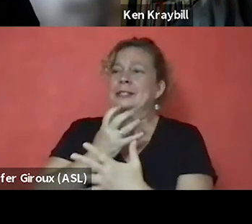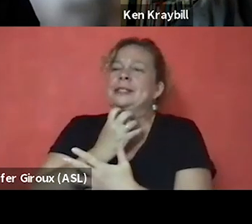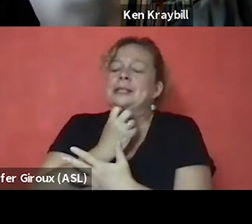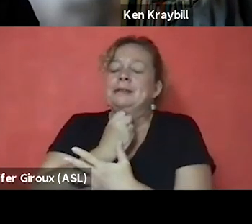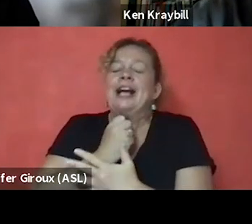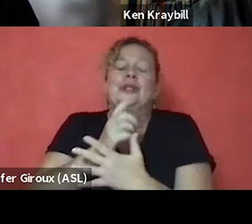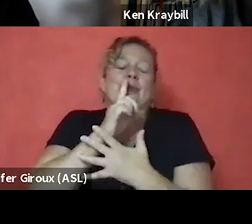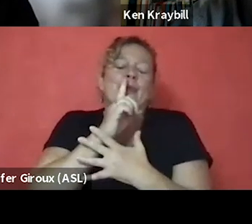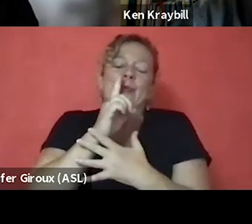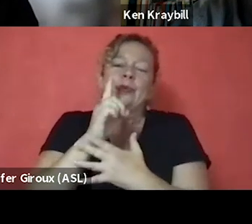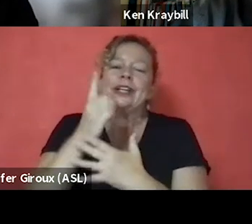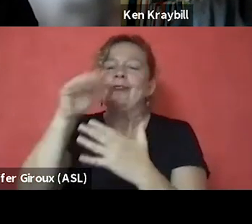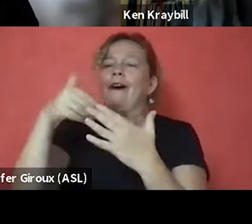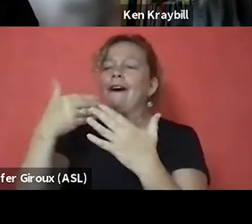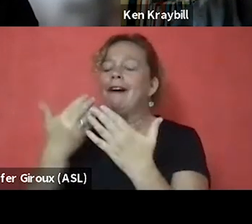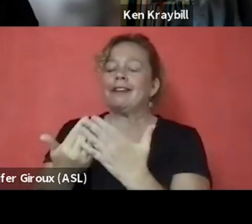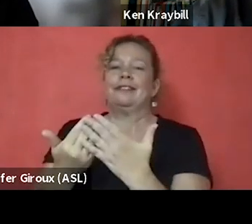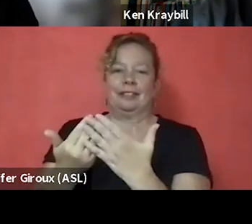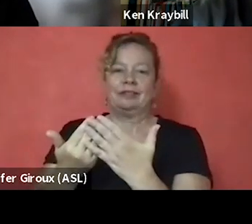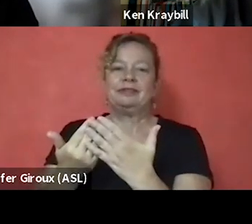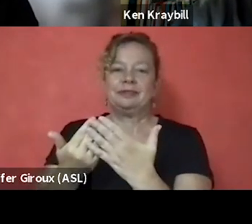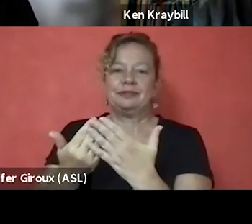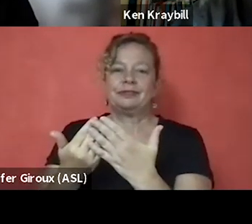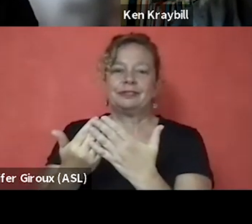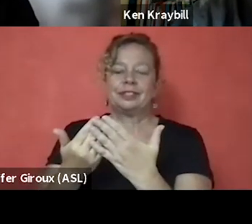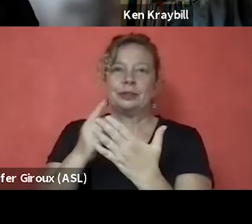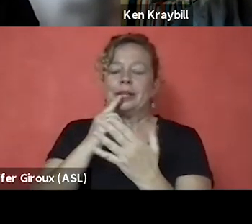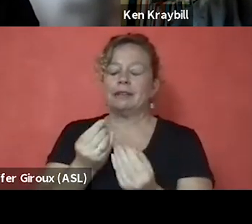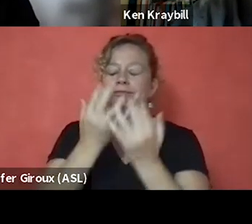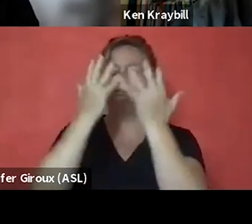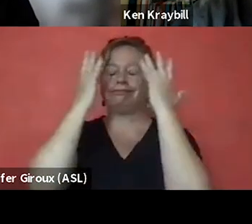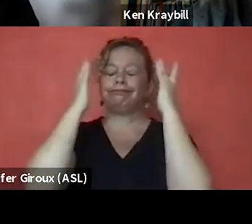just washes over me in a way that is so beautiful